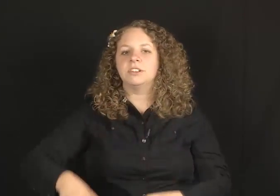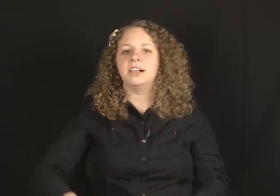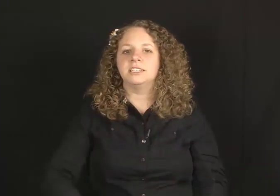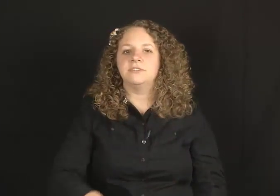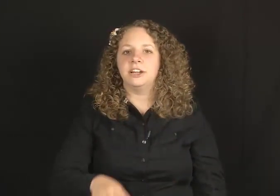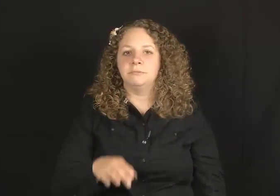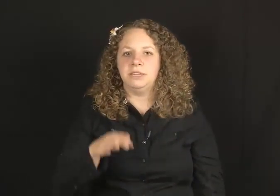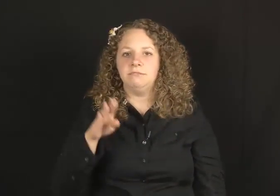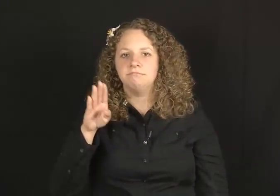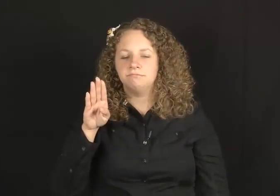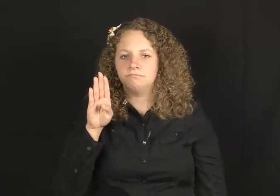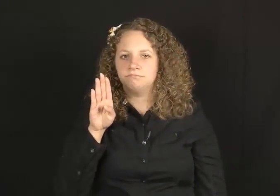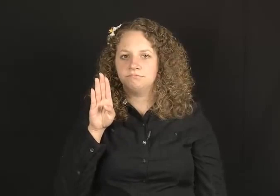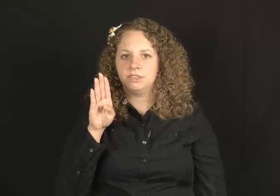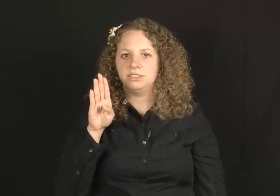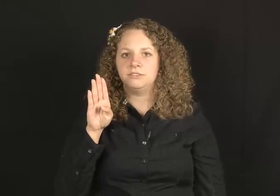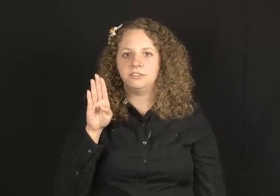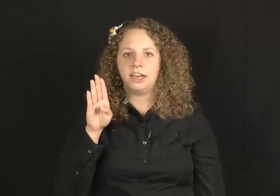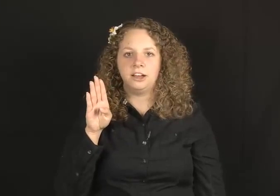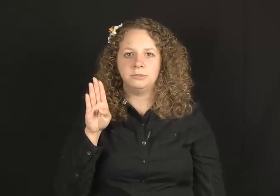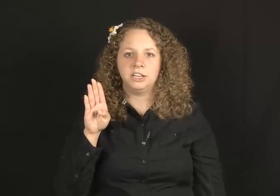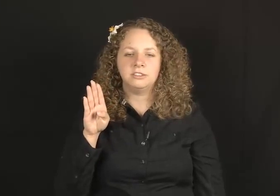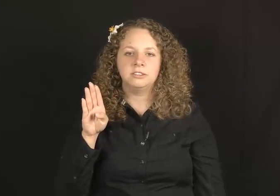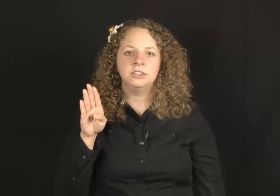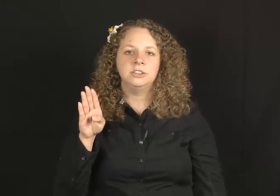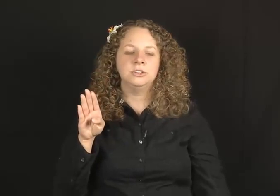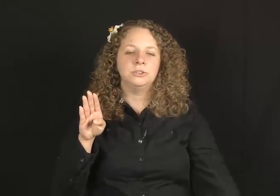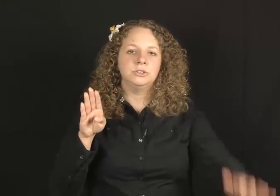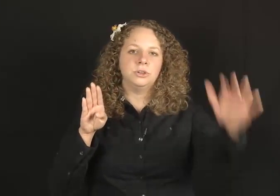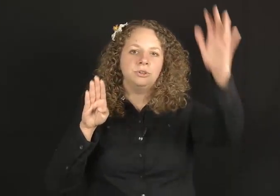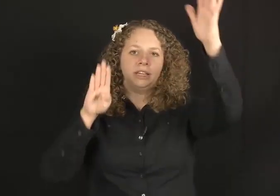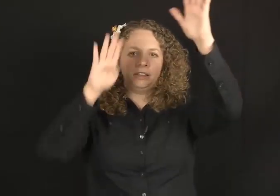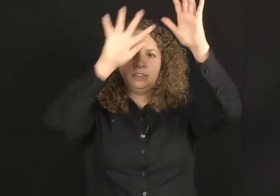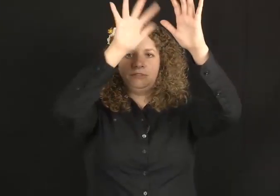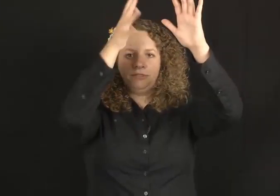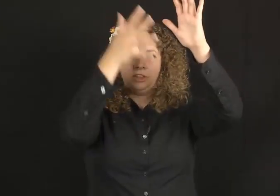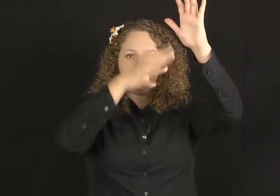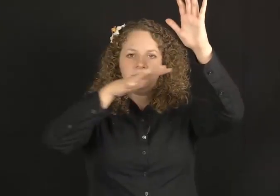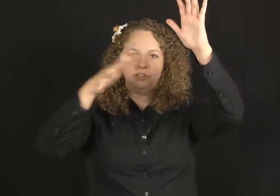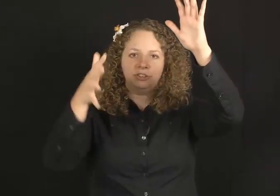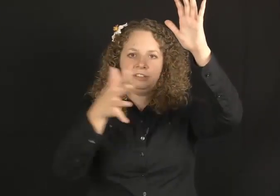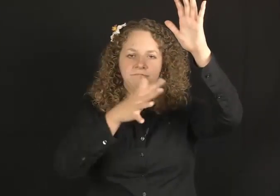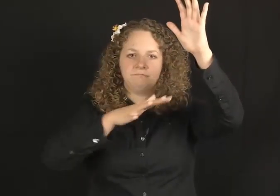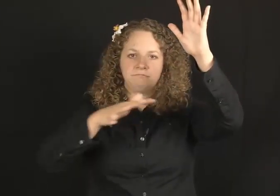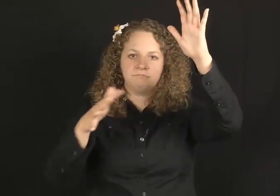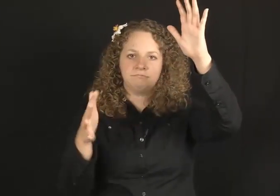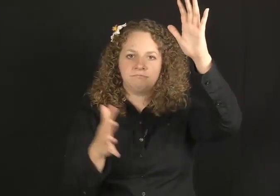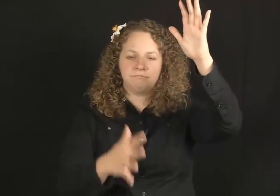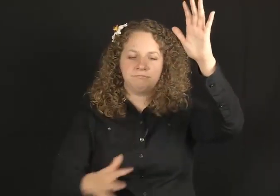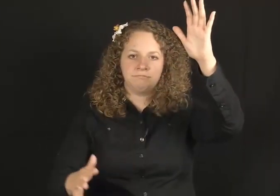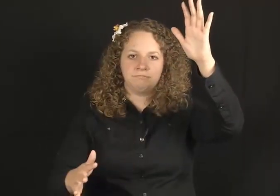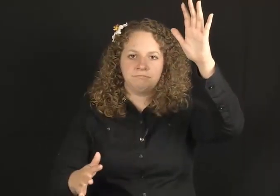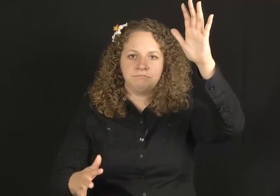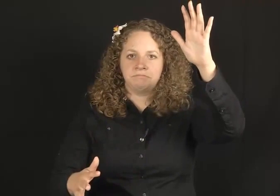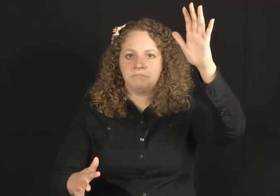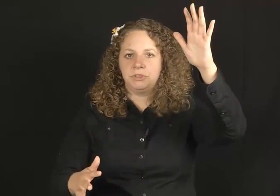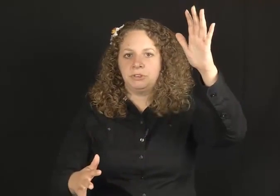flat objects so like a So like a LEAF falling off a tree.